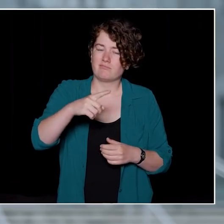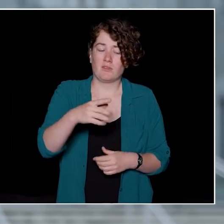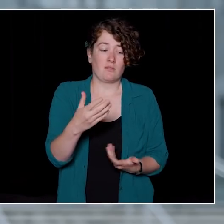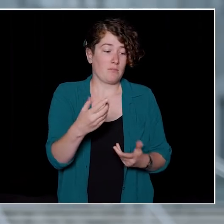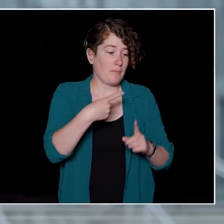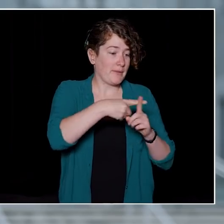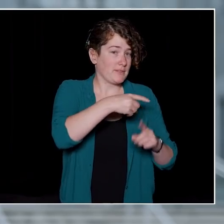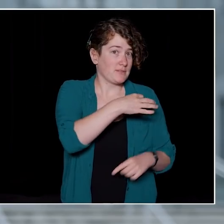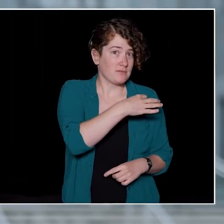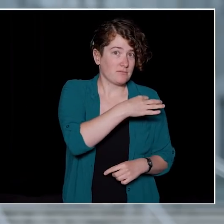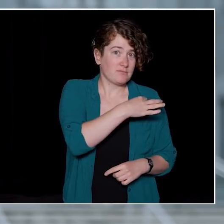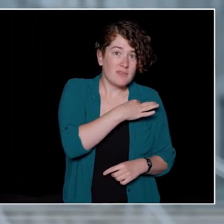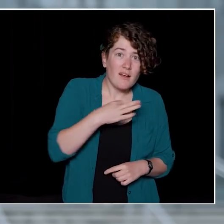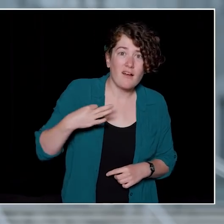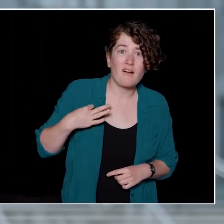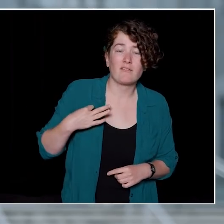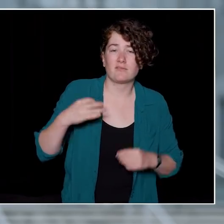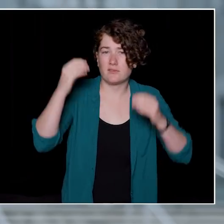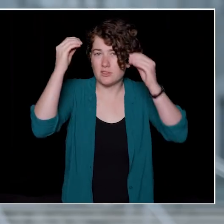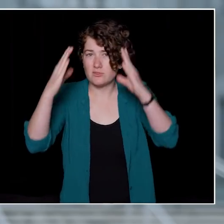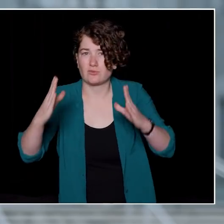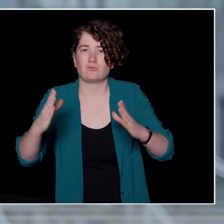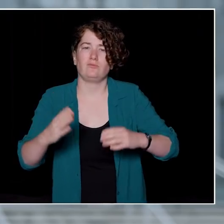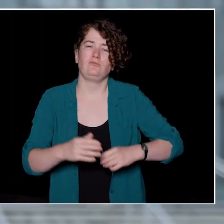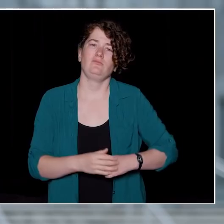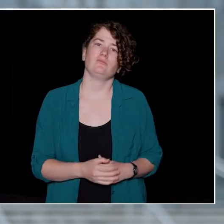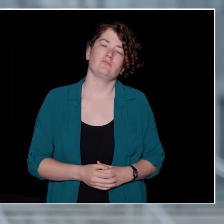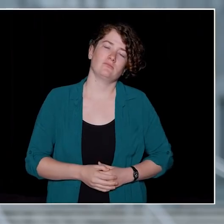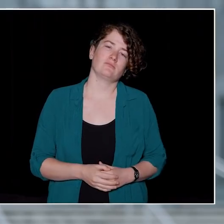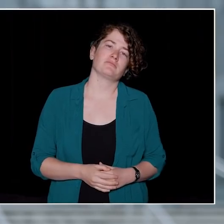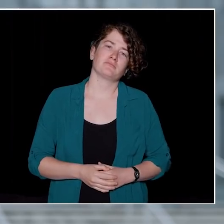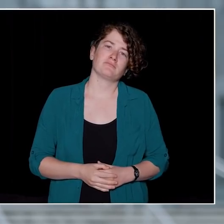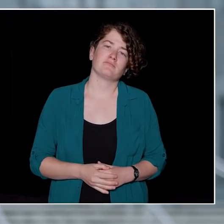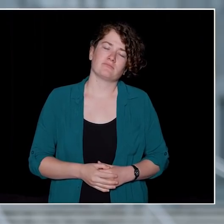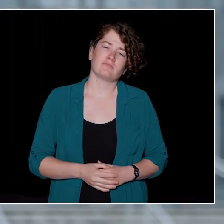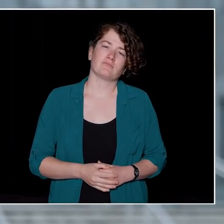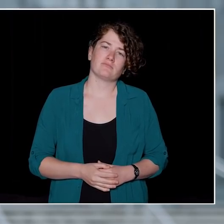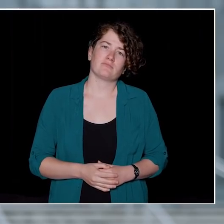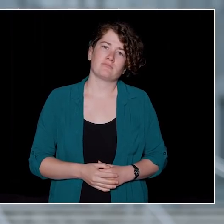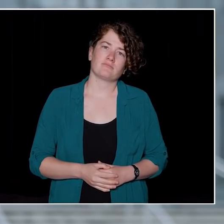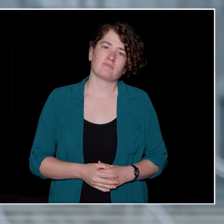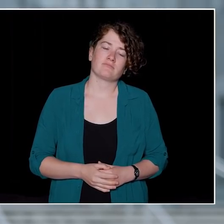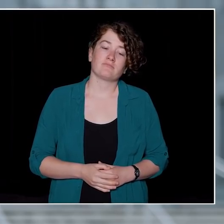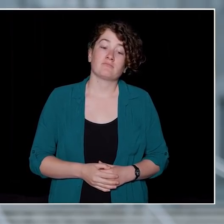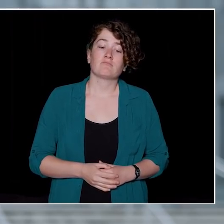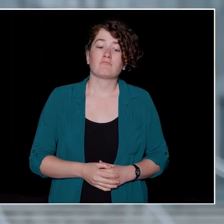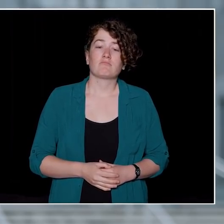faculty and members of our staff. But we also know